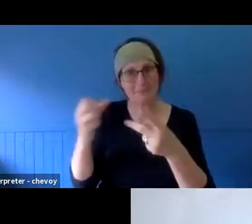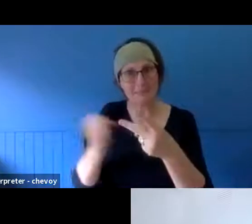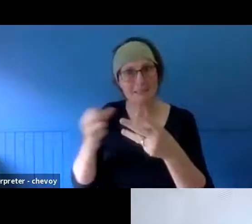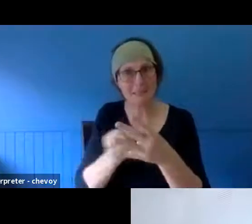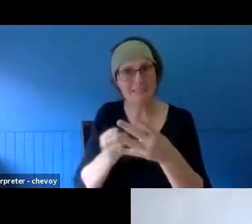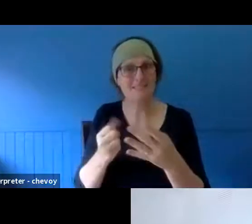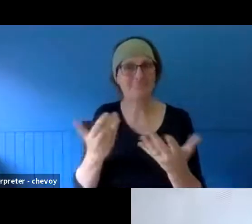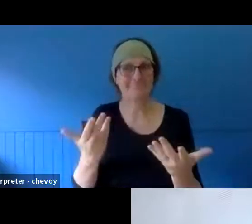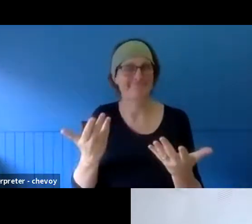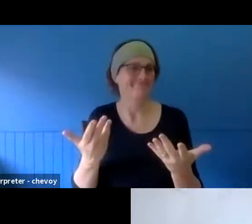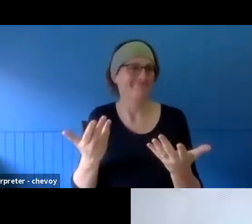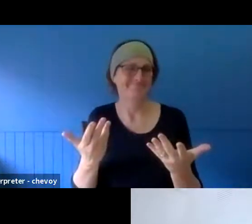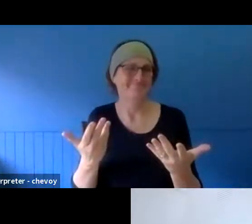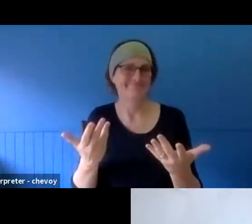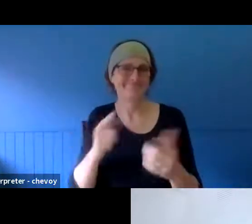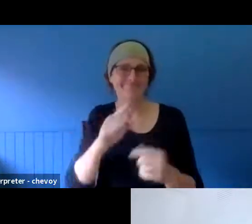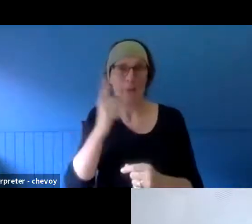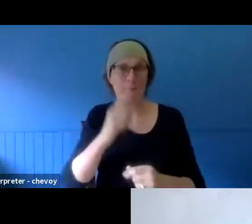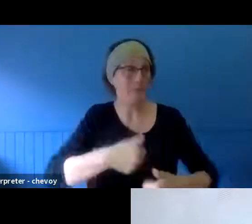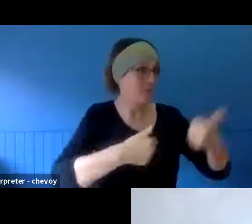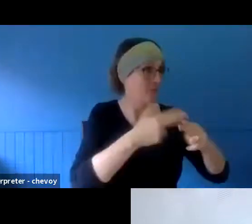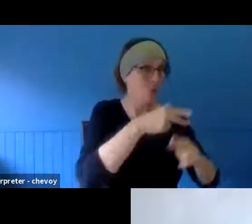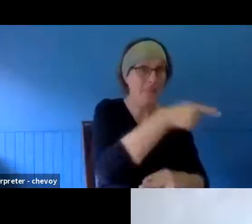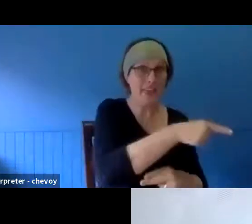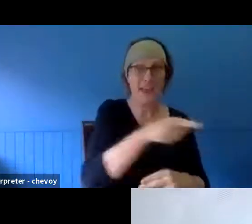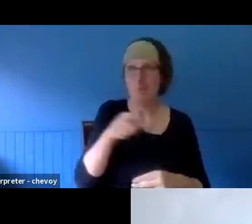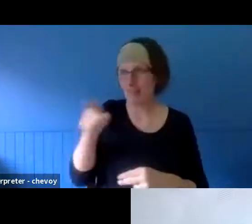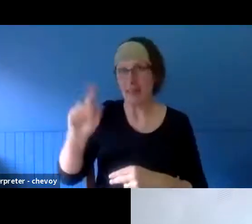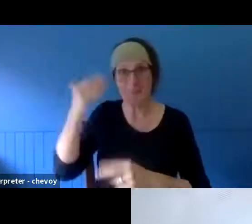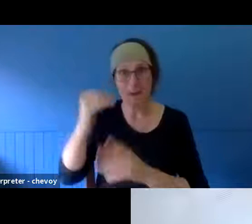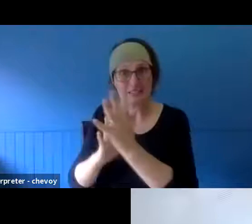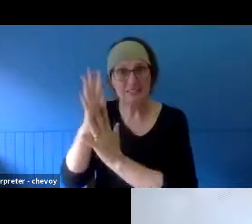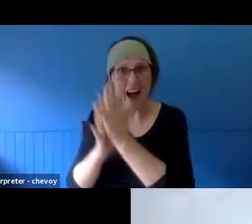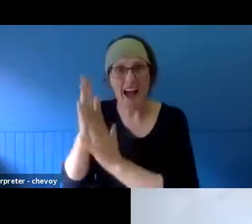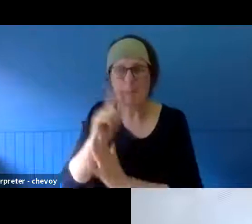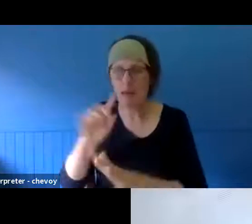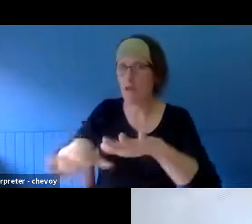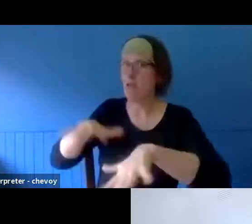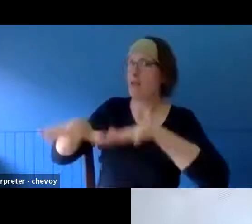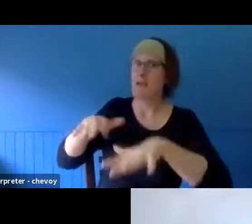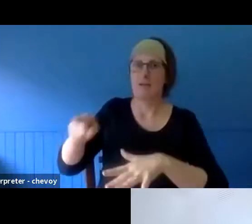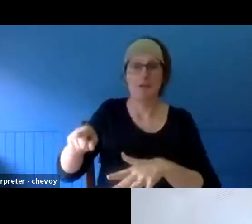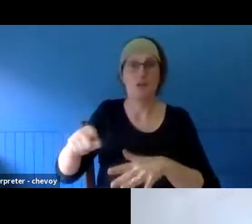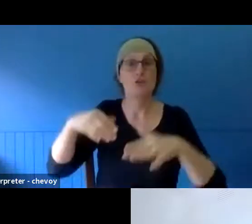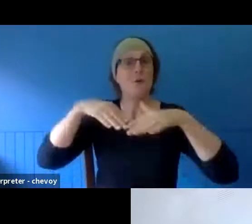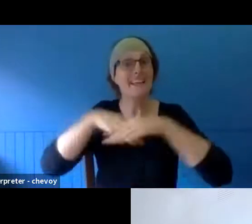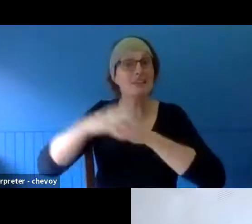disaster-affected community. And one of the things that struck me about Into The Light is it was so fluid, and it changed from year to year